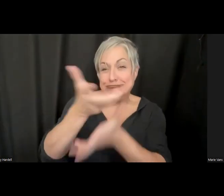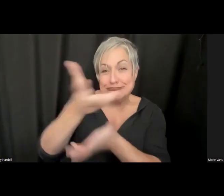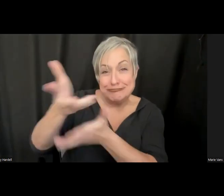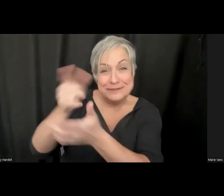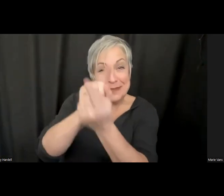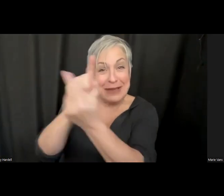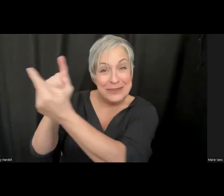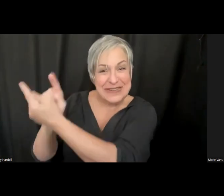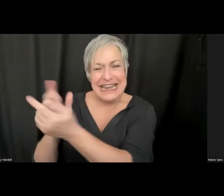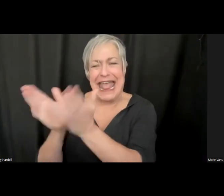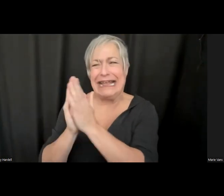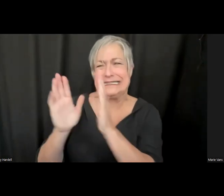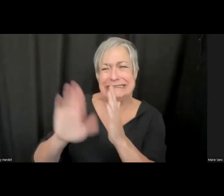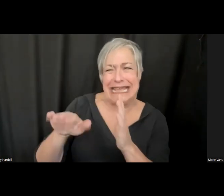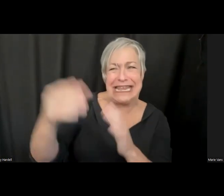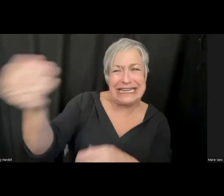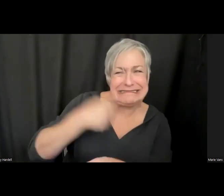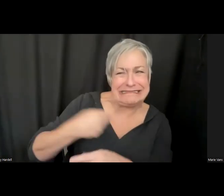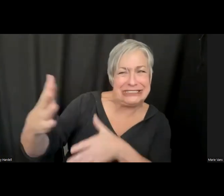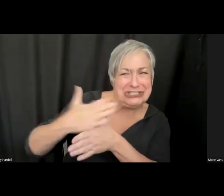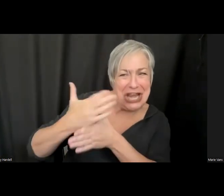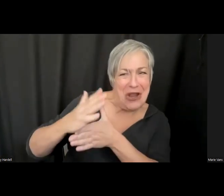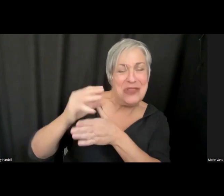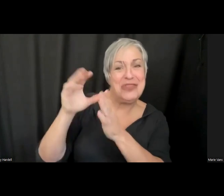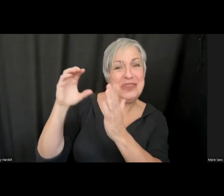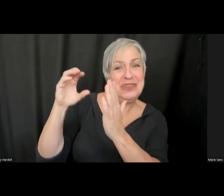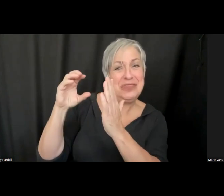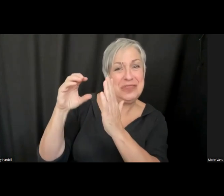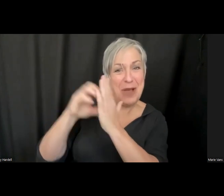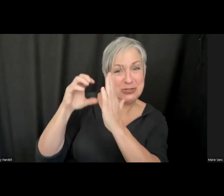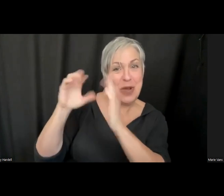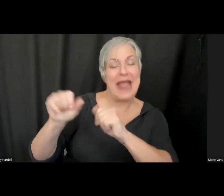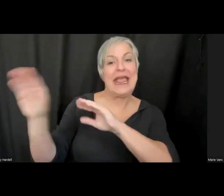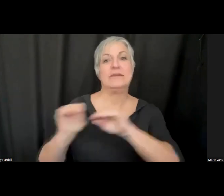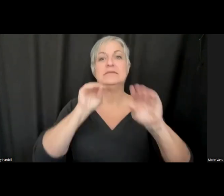you need to basically put into your instance of VR chat to use